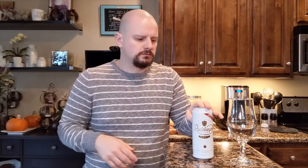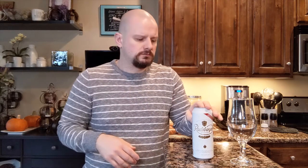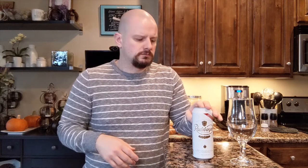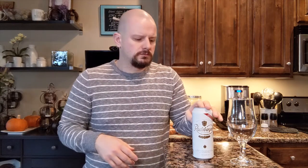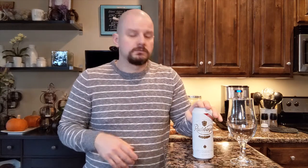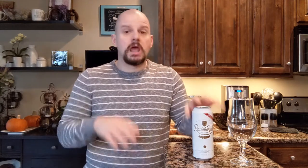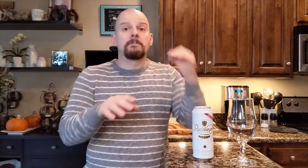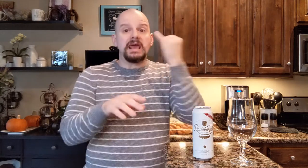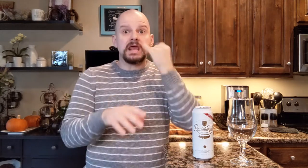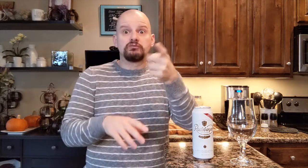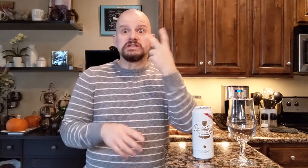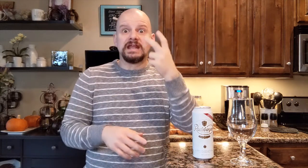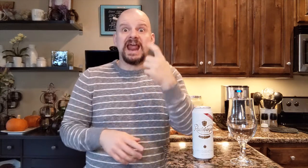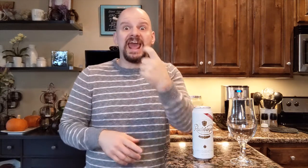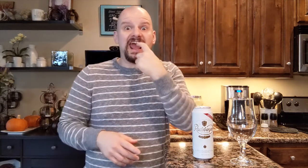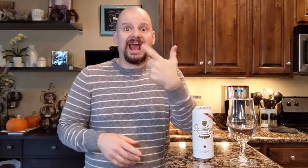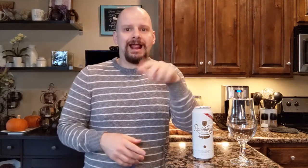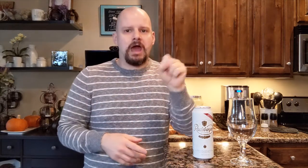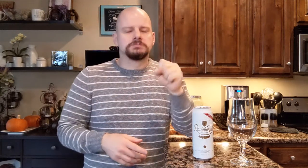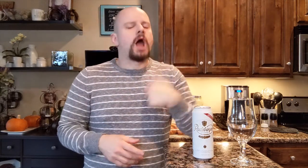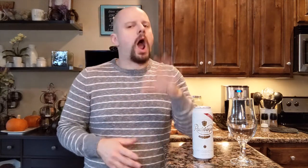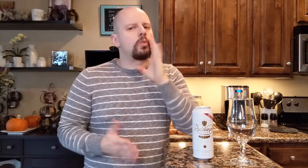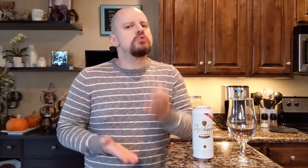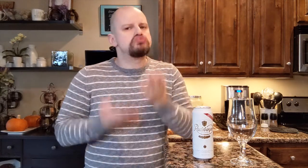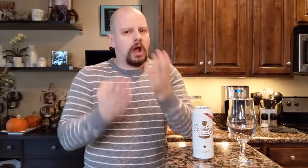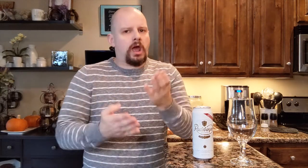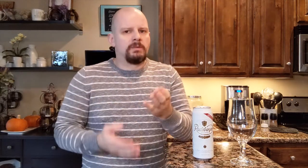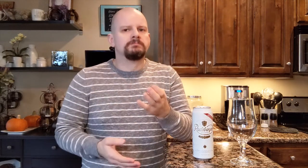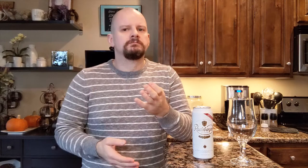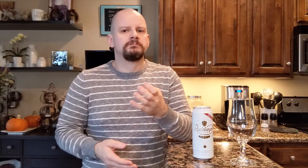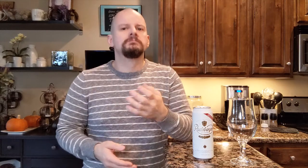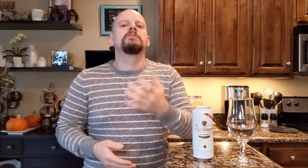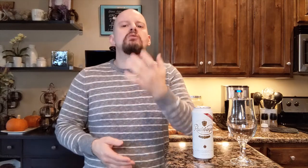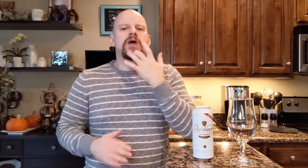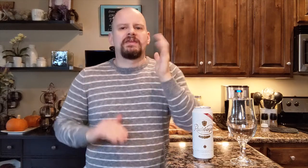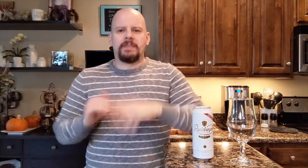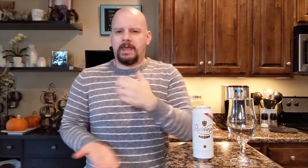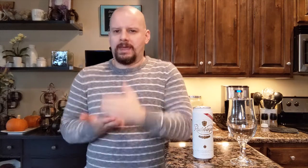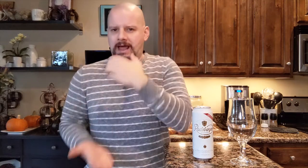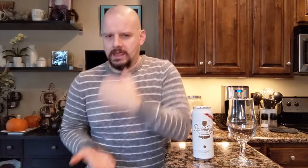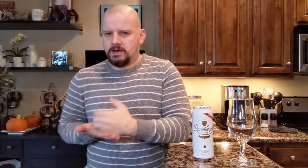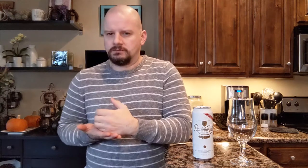If you find one in a glass bottle, I would recommend that over canned beers